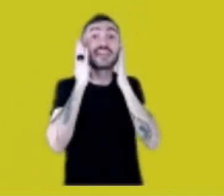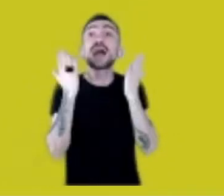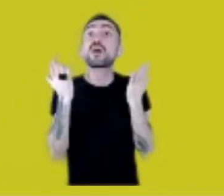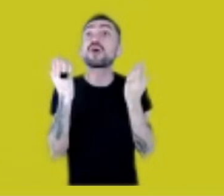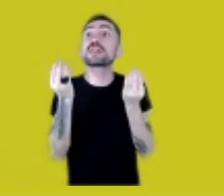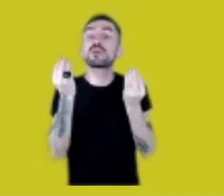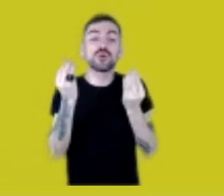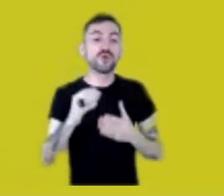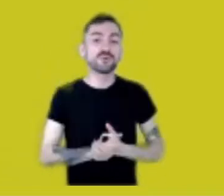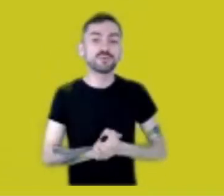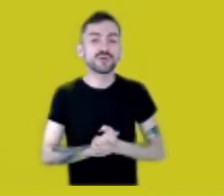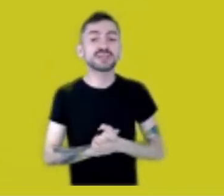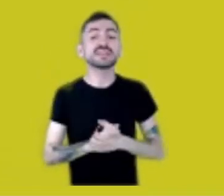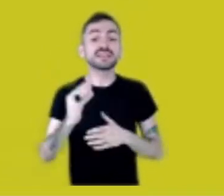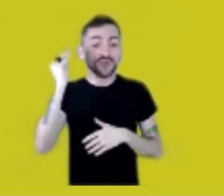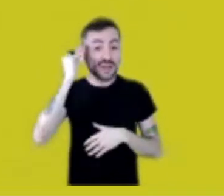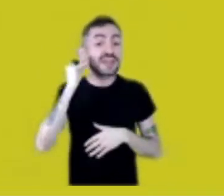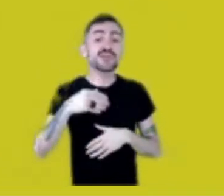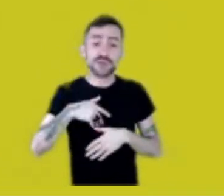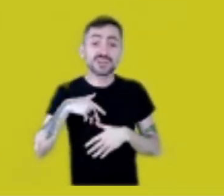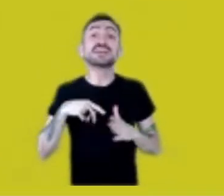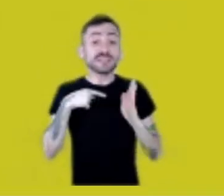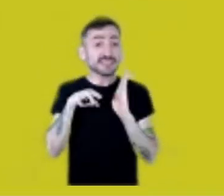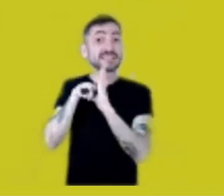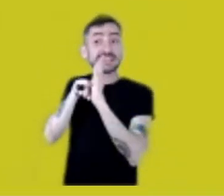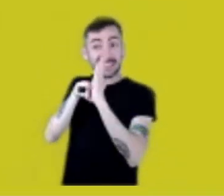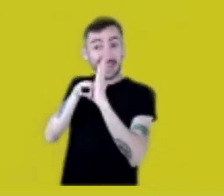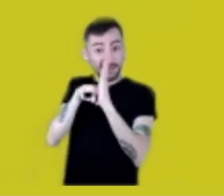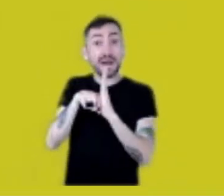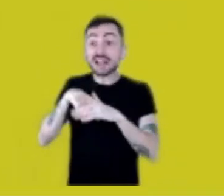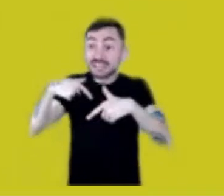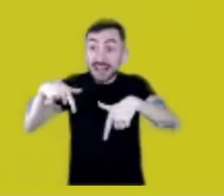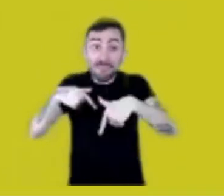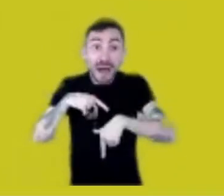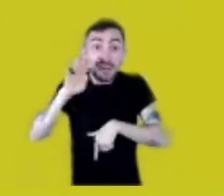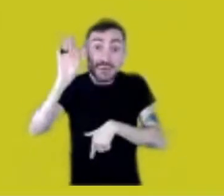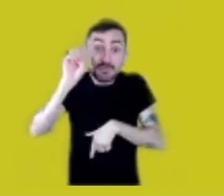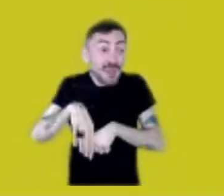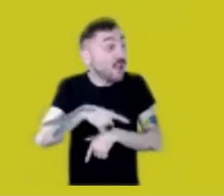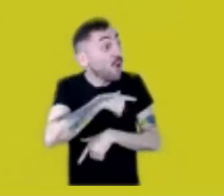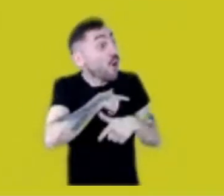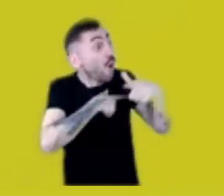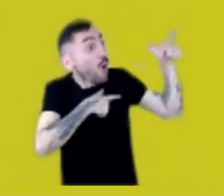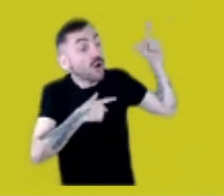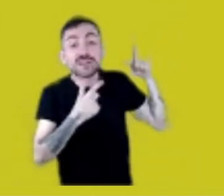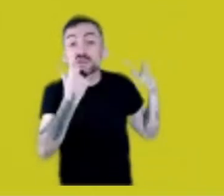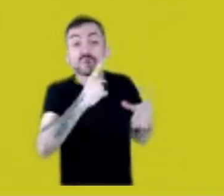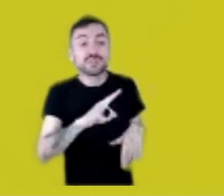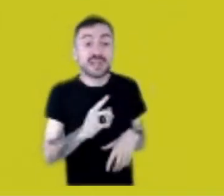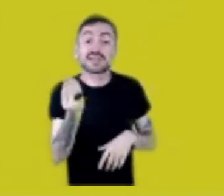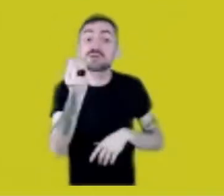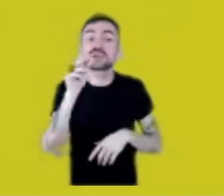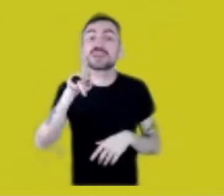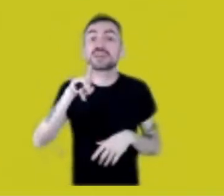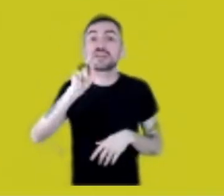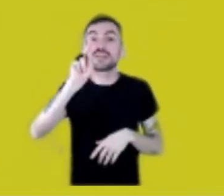if I don’t do a good job I’m gonna close doors for other girls.” Because in Kaingáng culture, the leaders are always male,